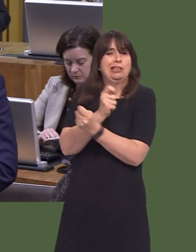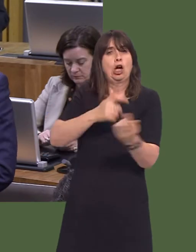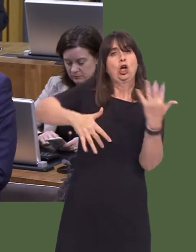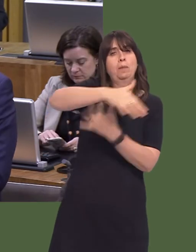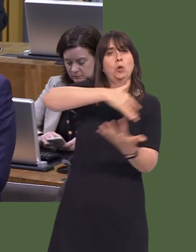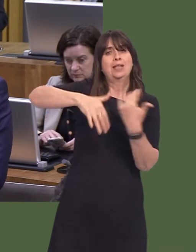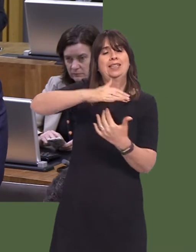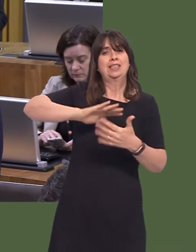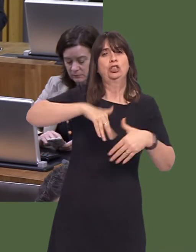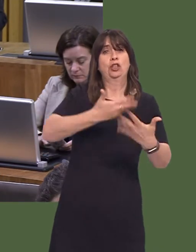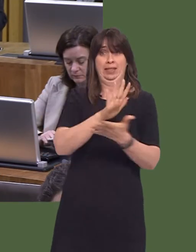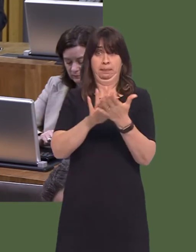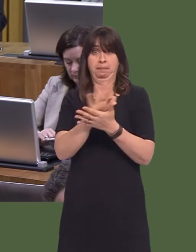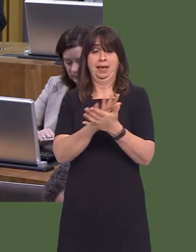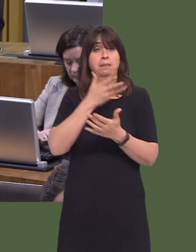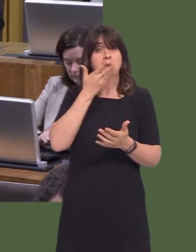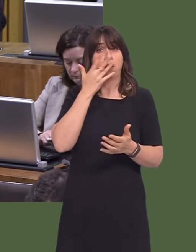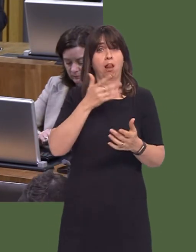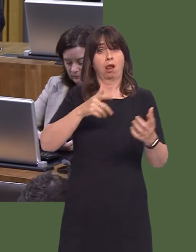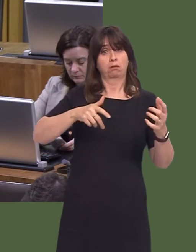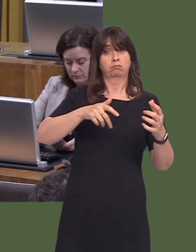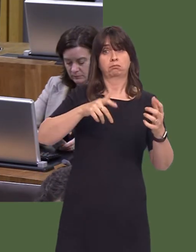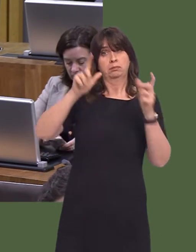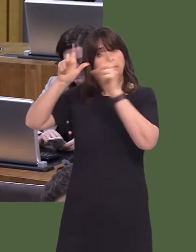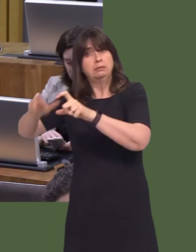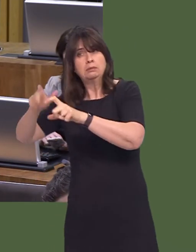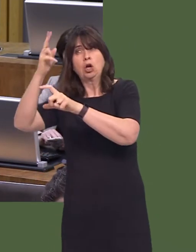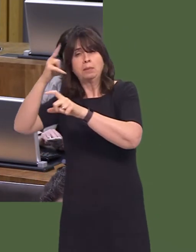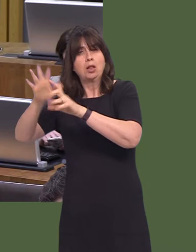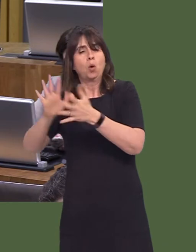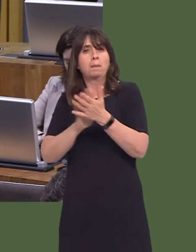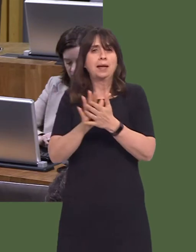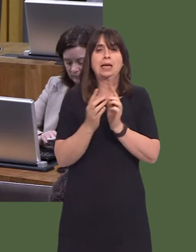assist people to have access to appropriate and timely services as close to their home